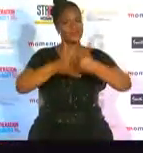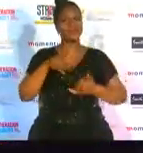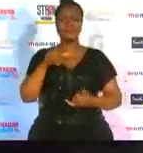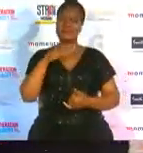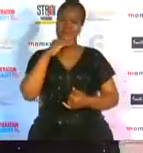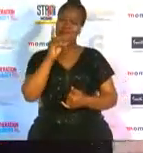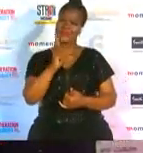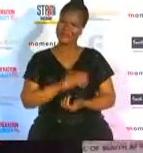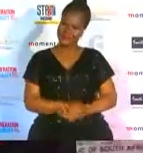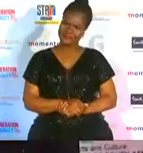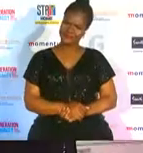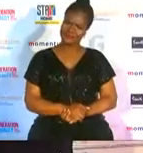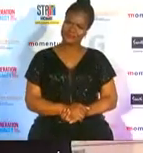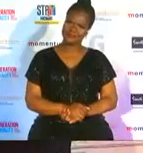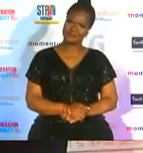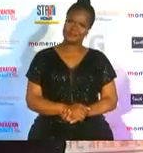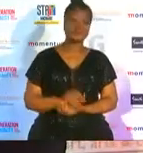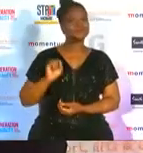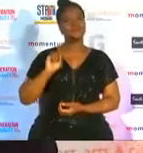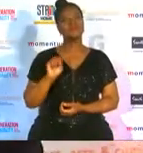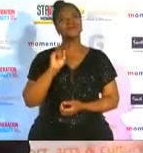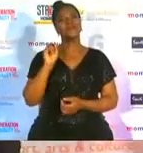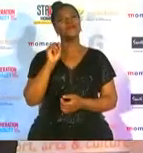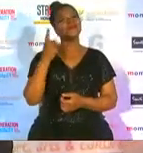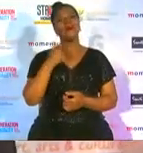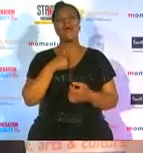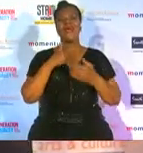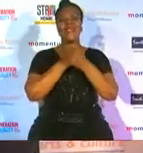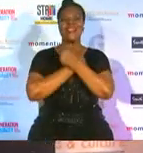you first of all i would i would love to say